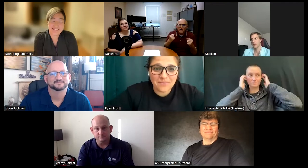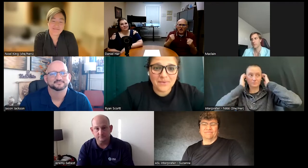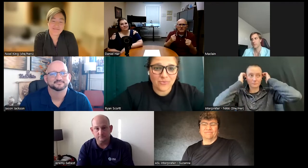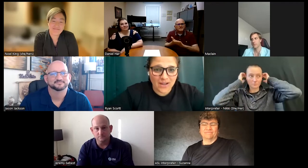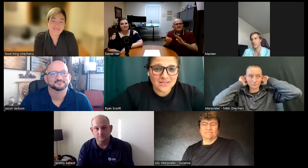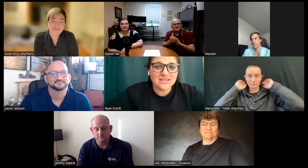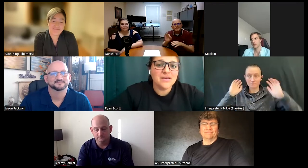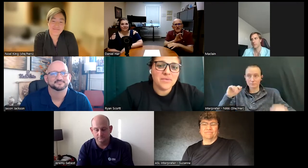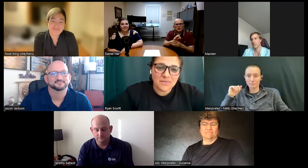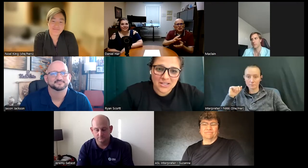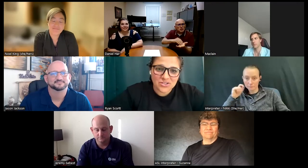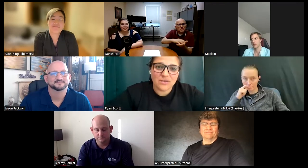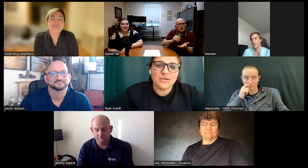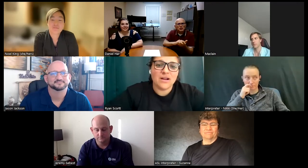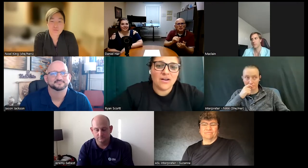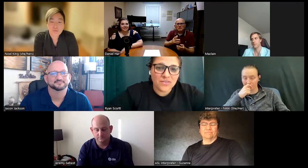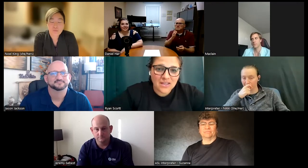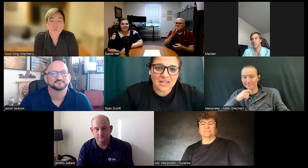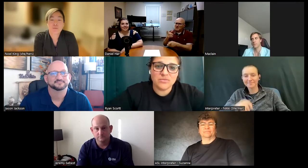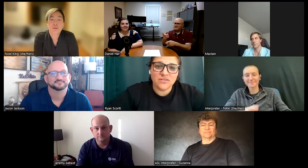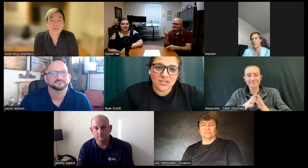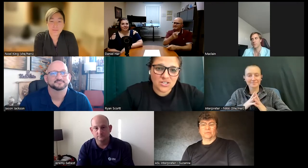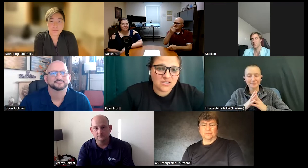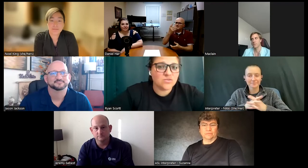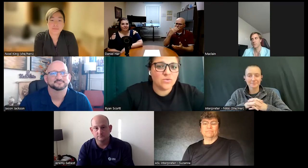rest but making sure that we were healthy and able to function at school